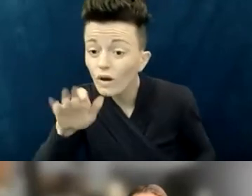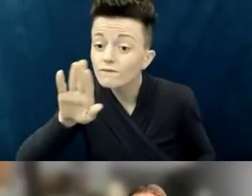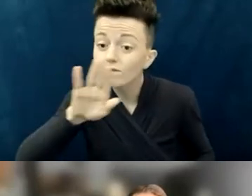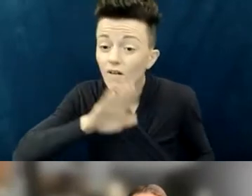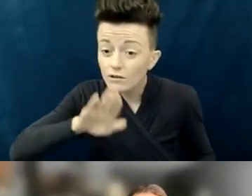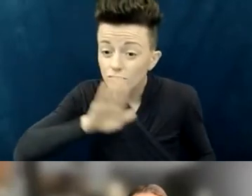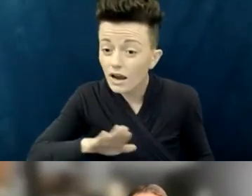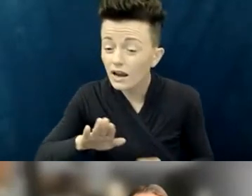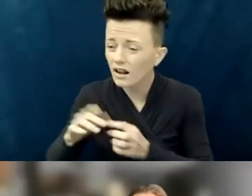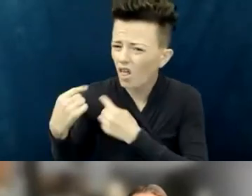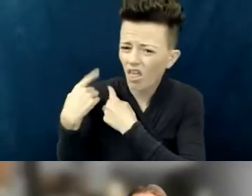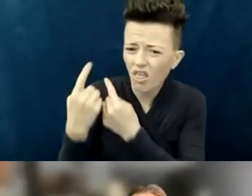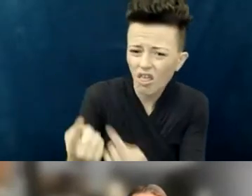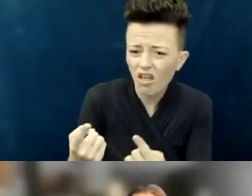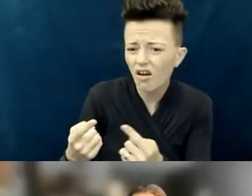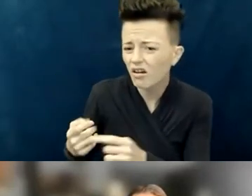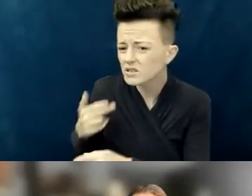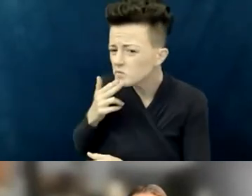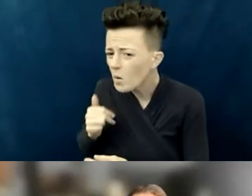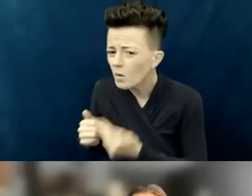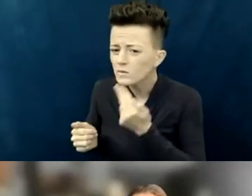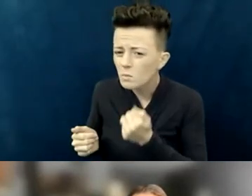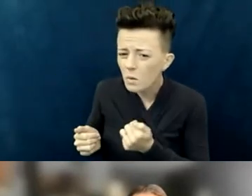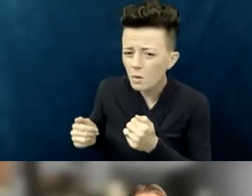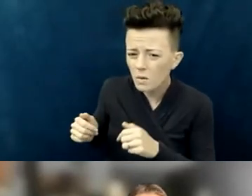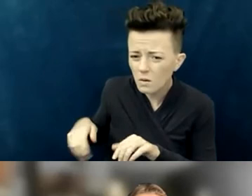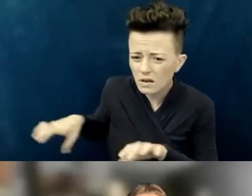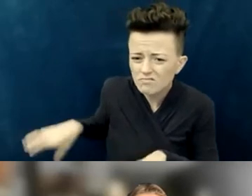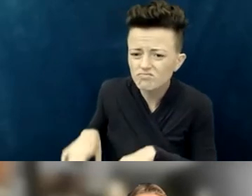in terms of...